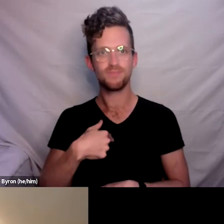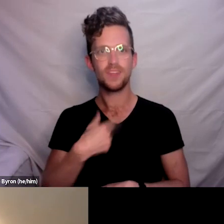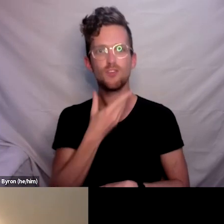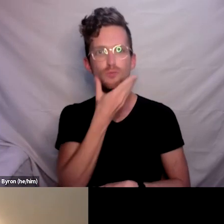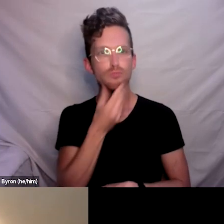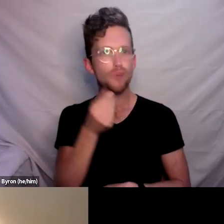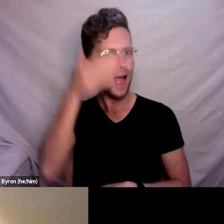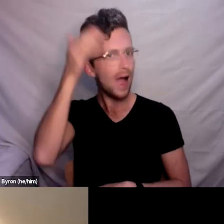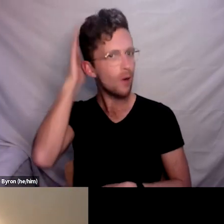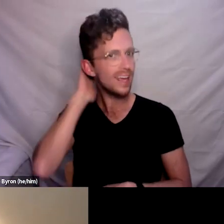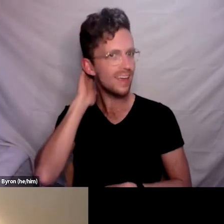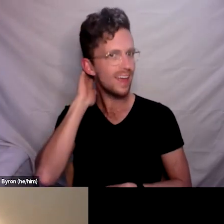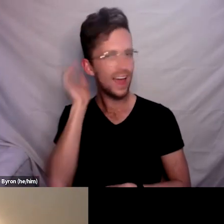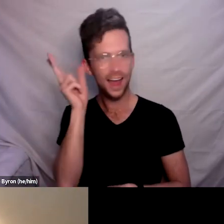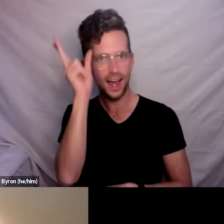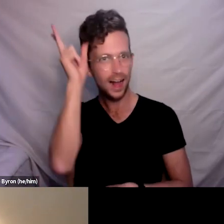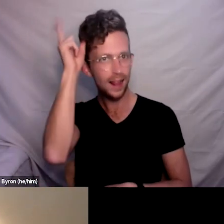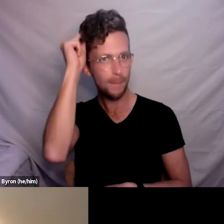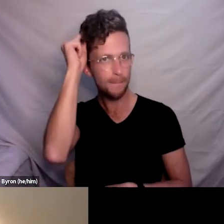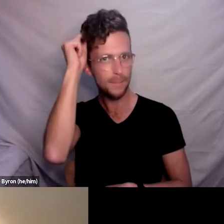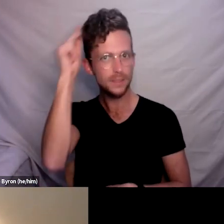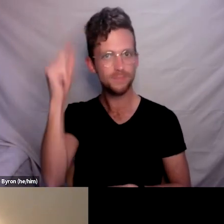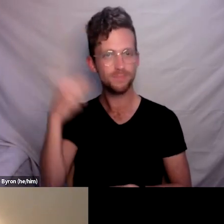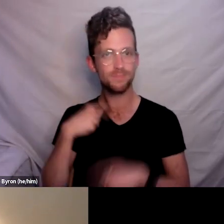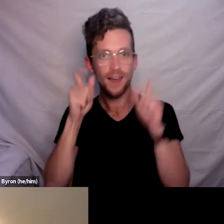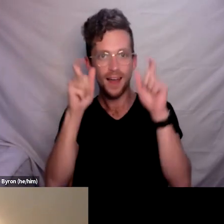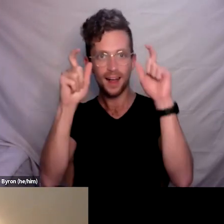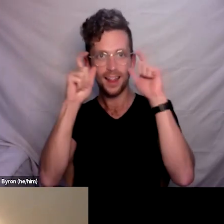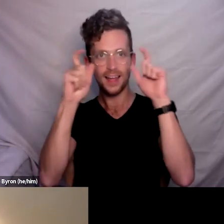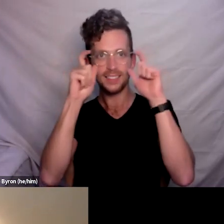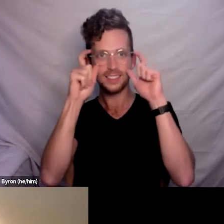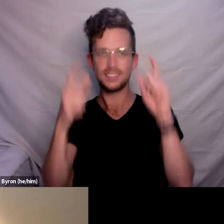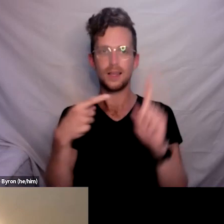I’m wearing glasses, I have a silver necklace with an amber heart